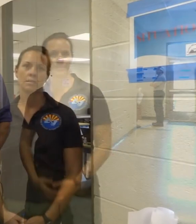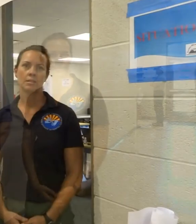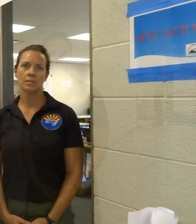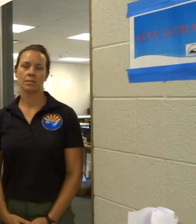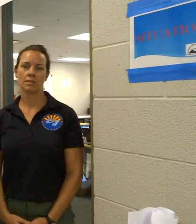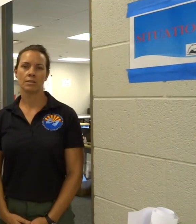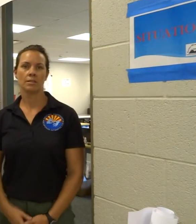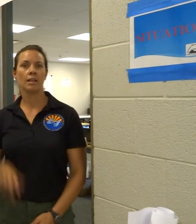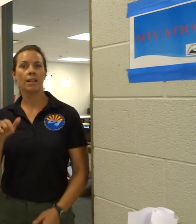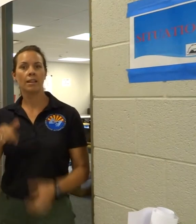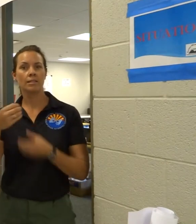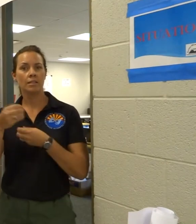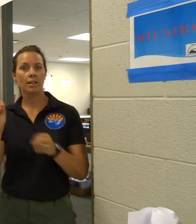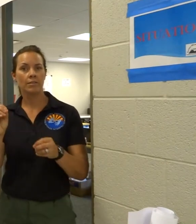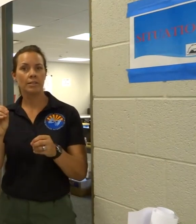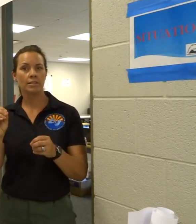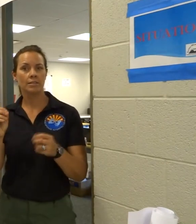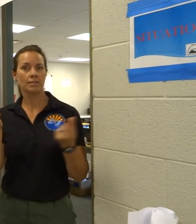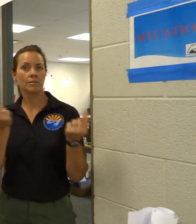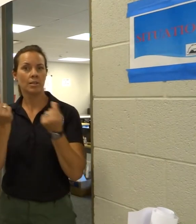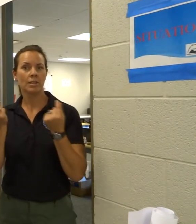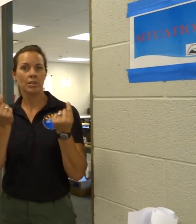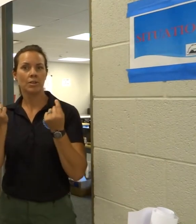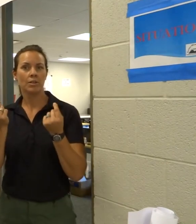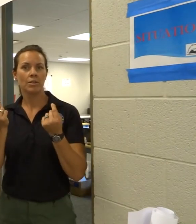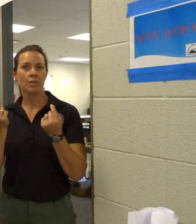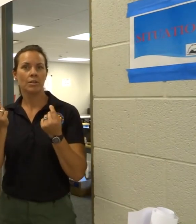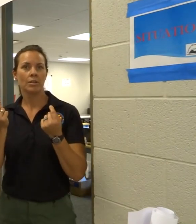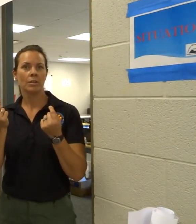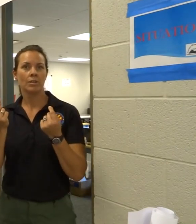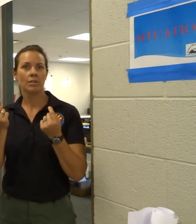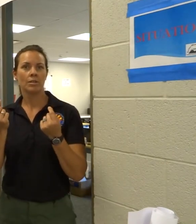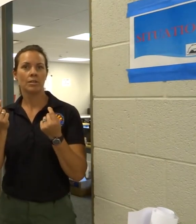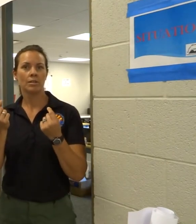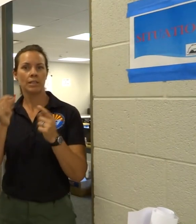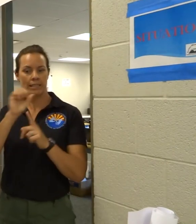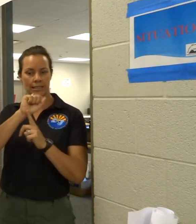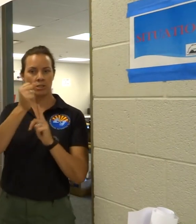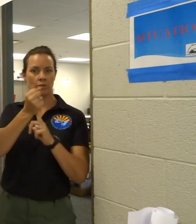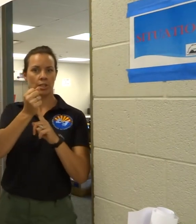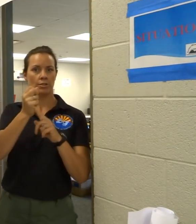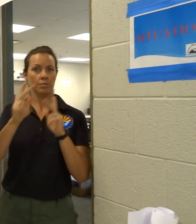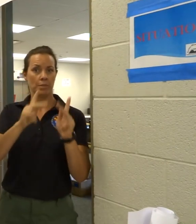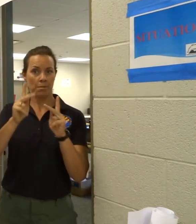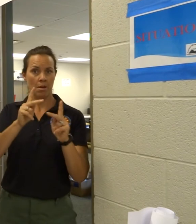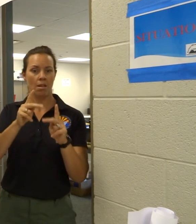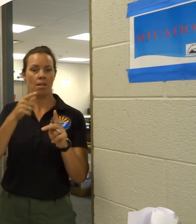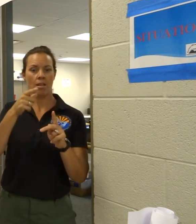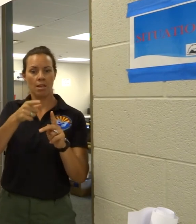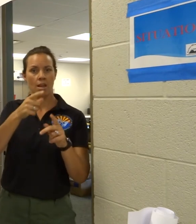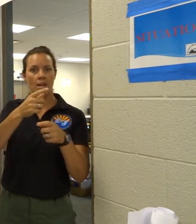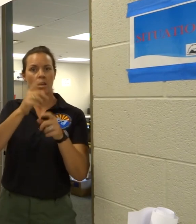In this office we have the Situation and they are the ones that make the plans, the daily plan and the weekly plans.